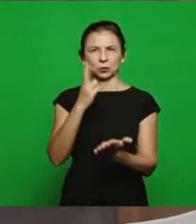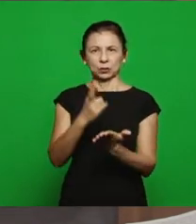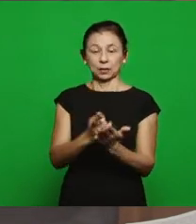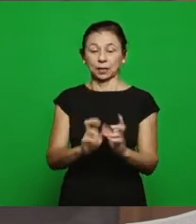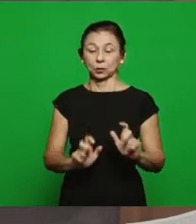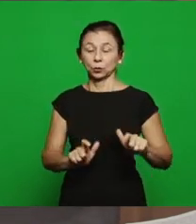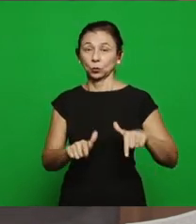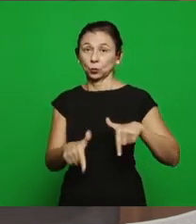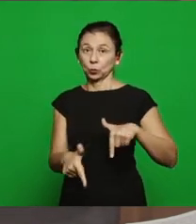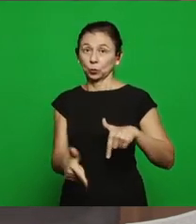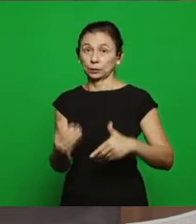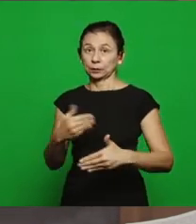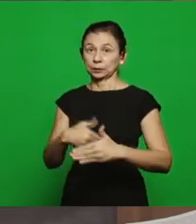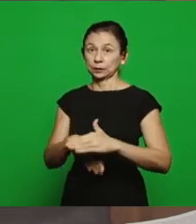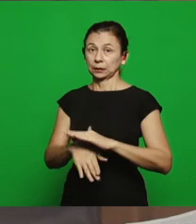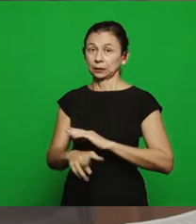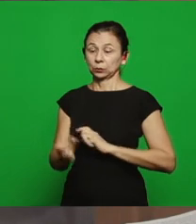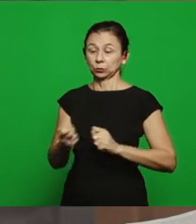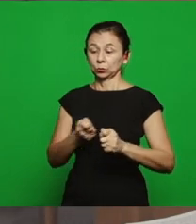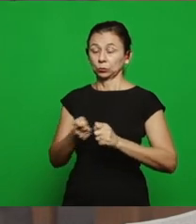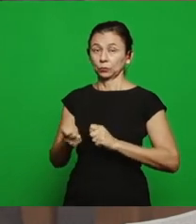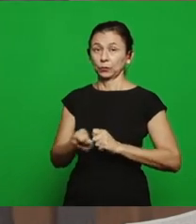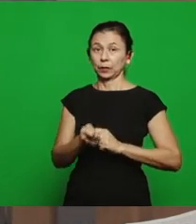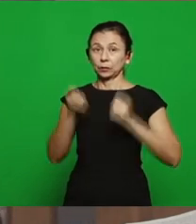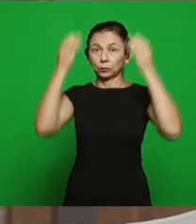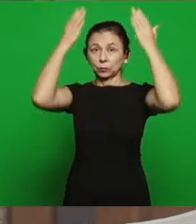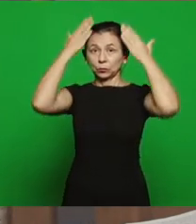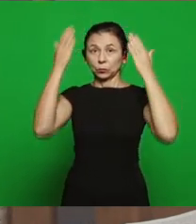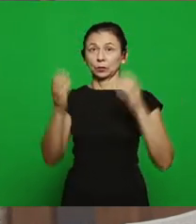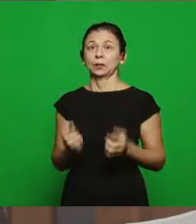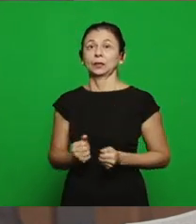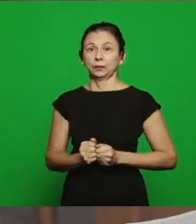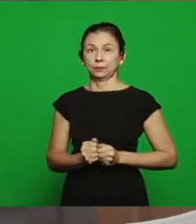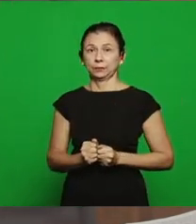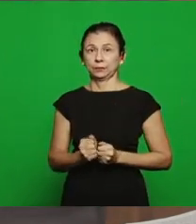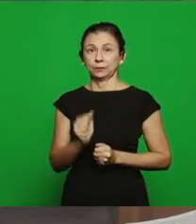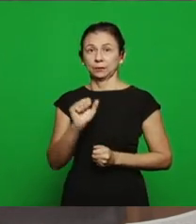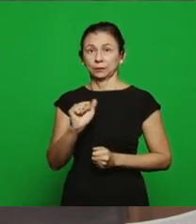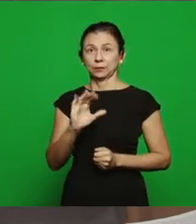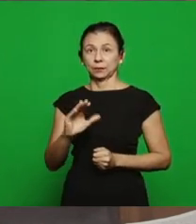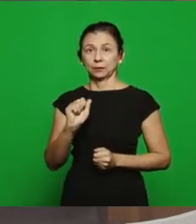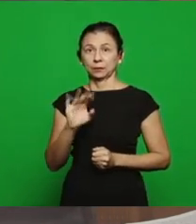King Ahab’s government comparing with